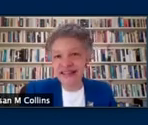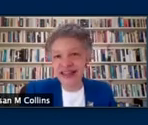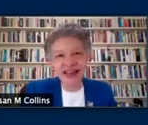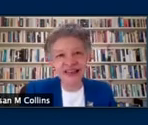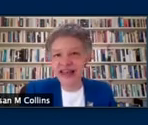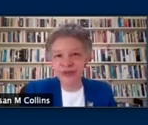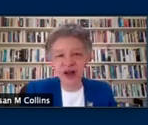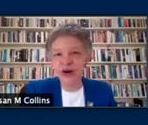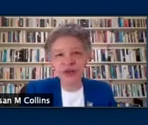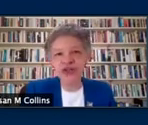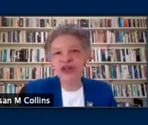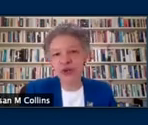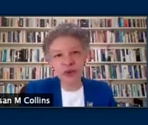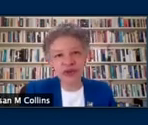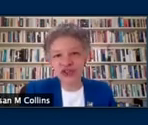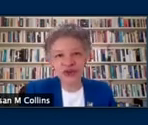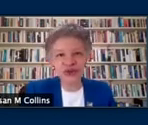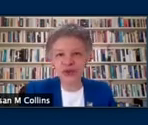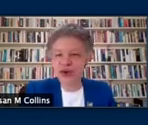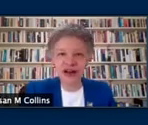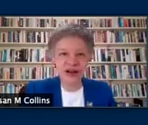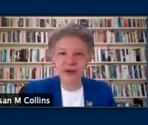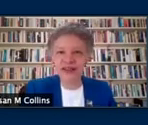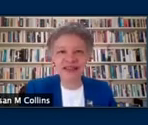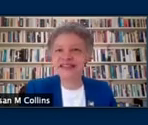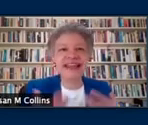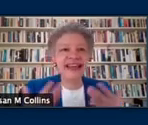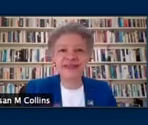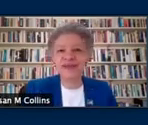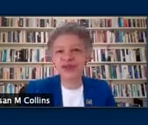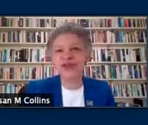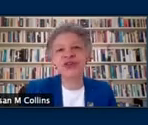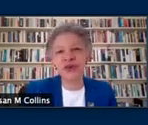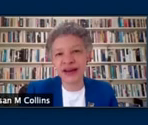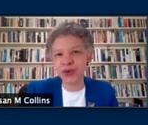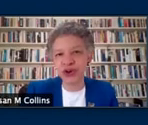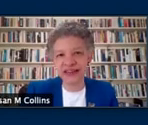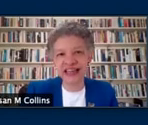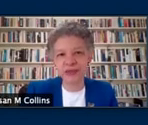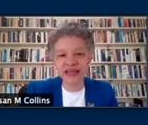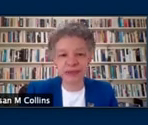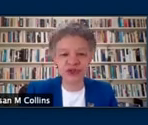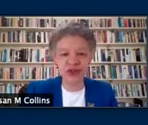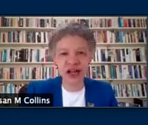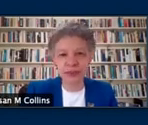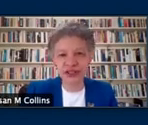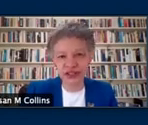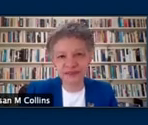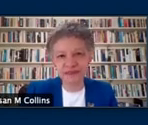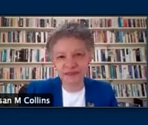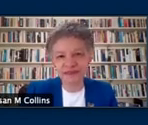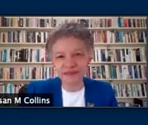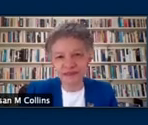and say that we look forward to seeing the great work that they've been able to accomplish.